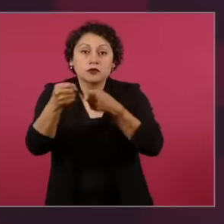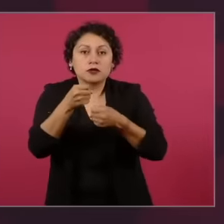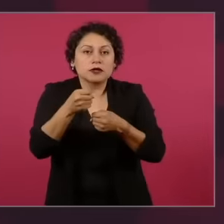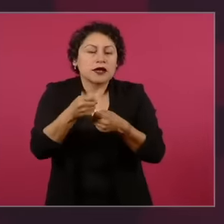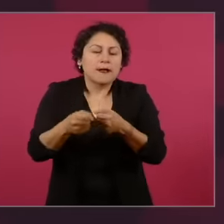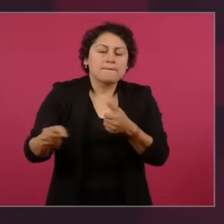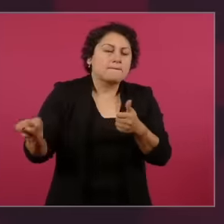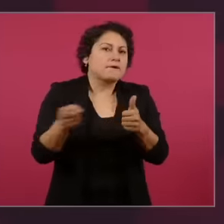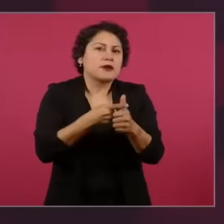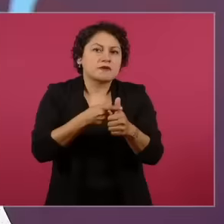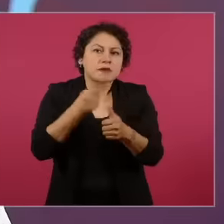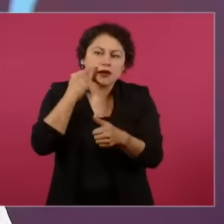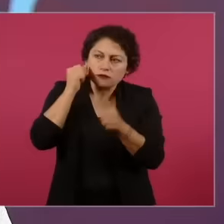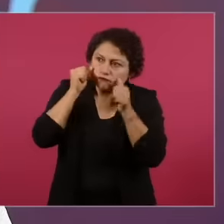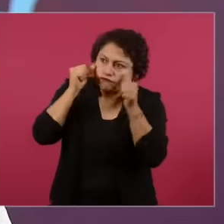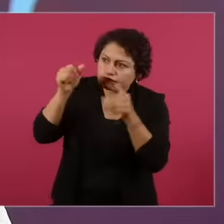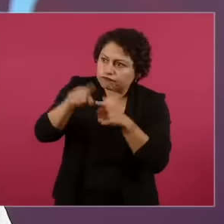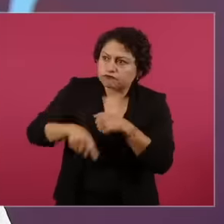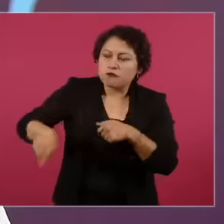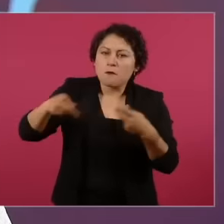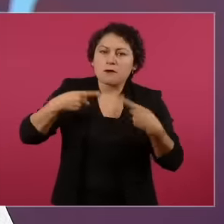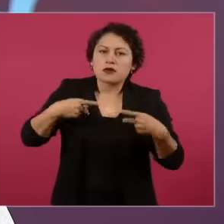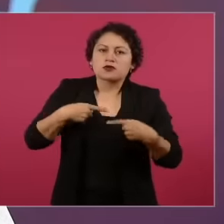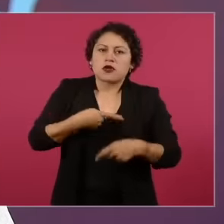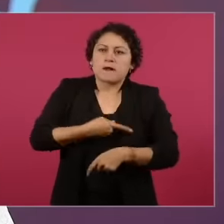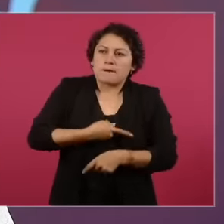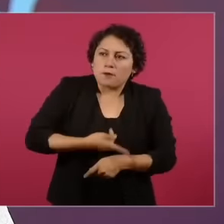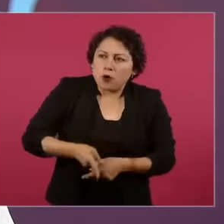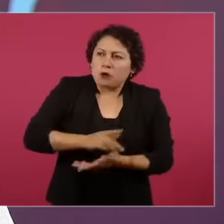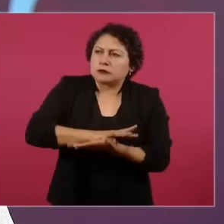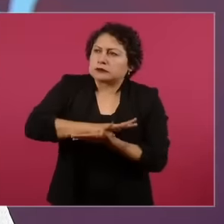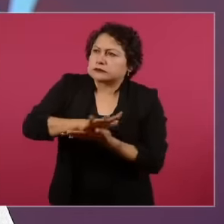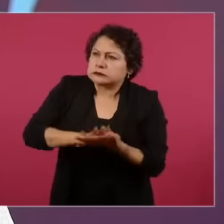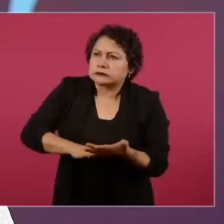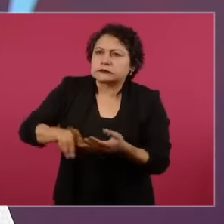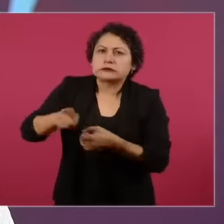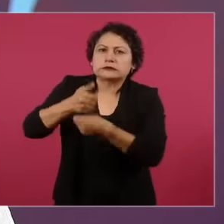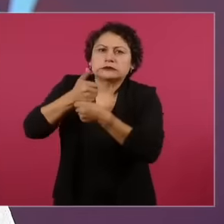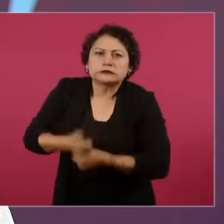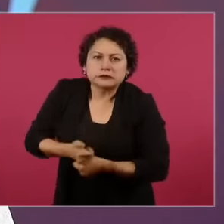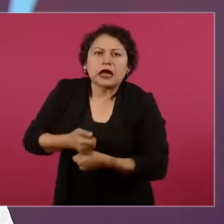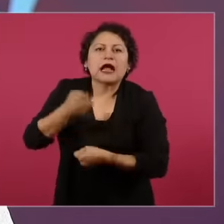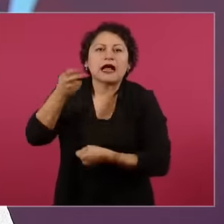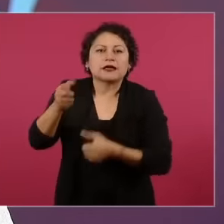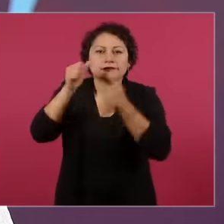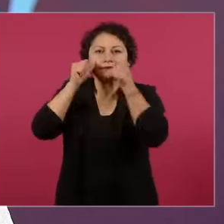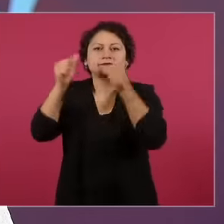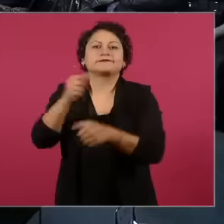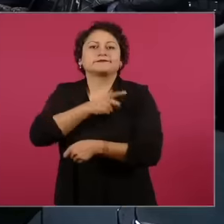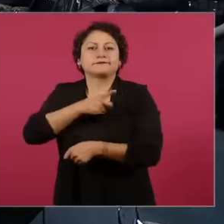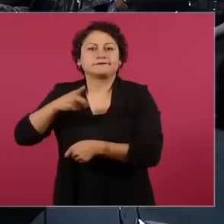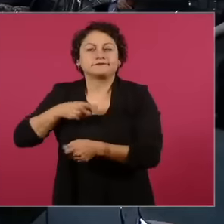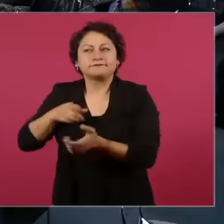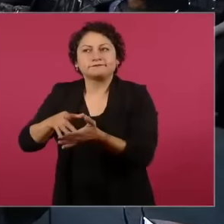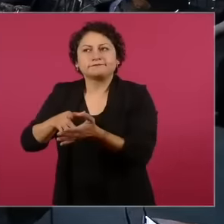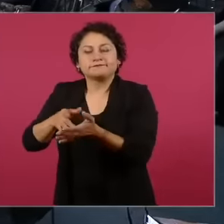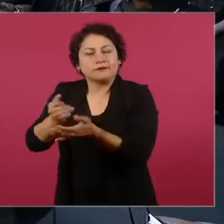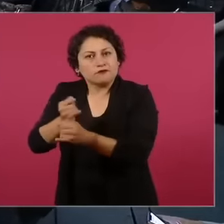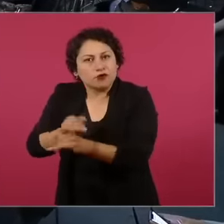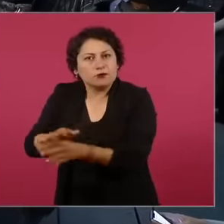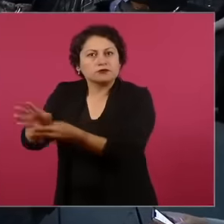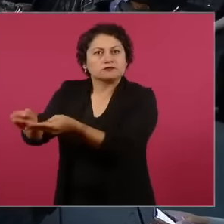most vulnerable and the victims. In this sense, it also involves recognizing that people in